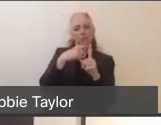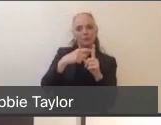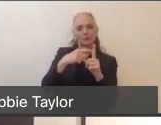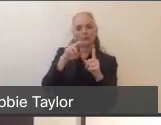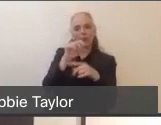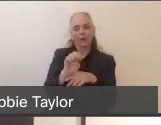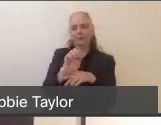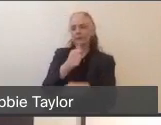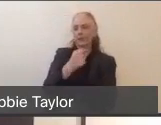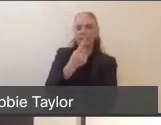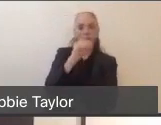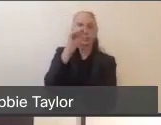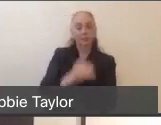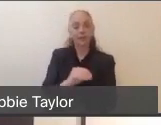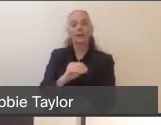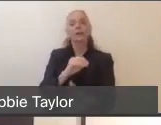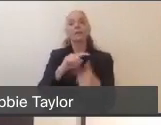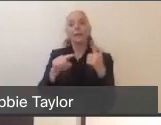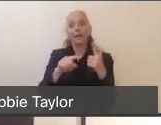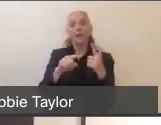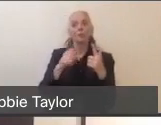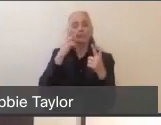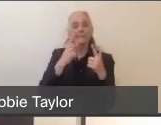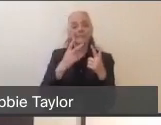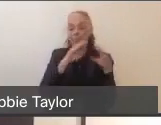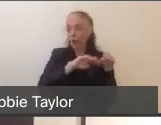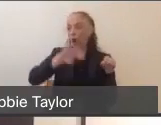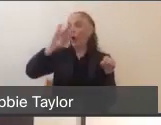And if you look at their total cases and where they are on the curve, their curve is flattening as well,